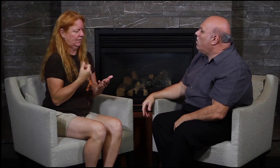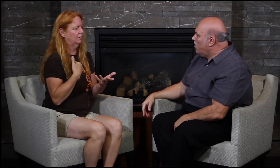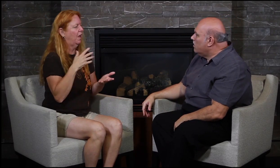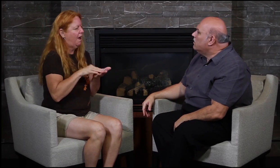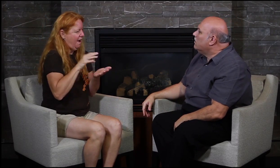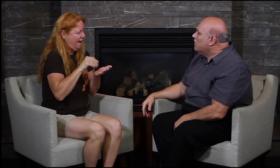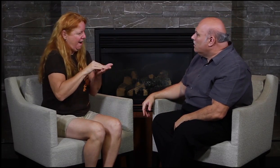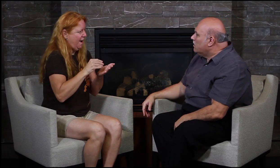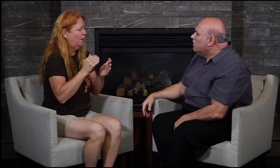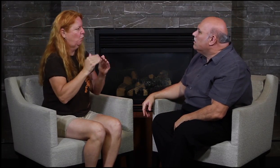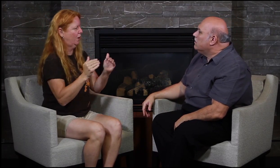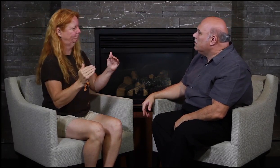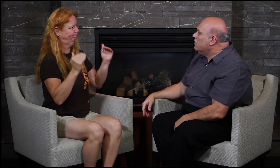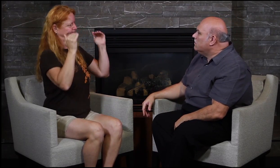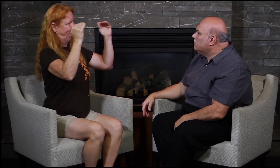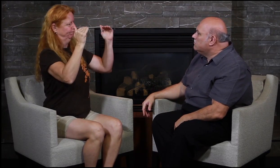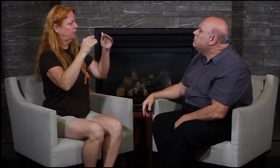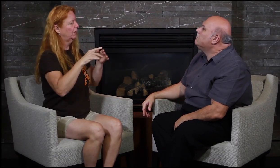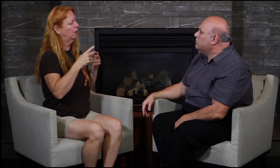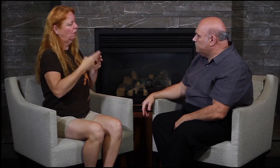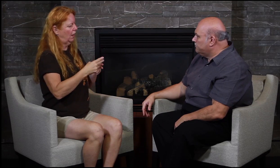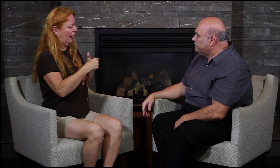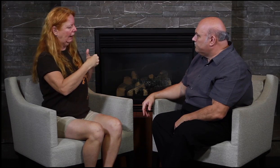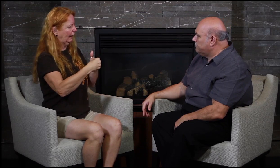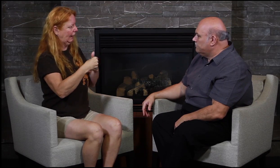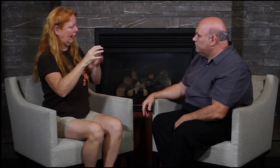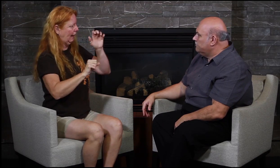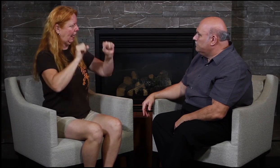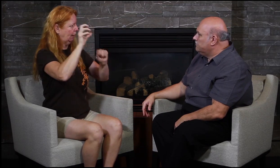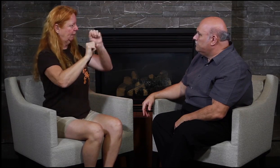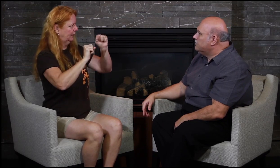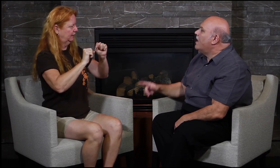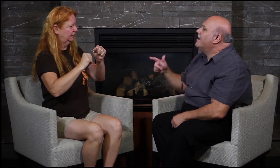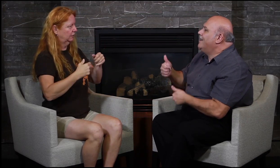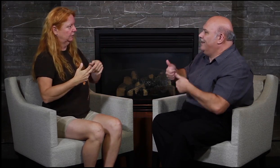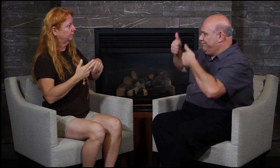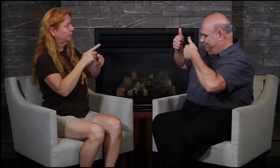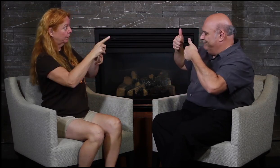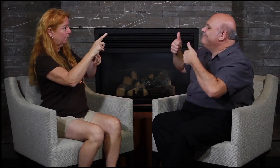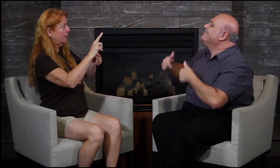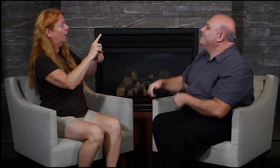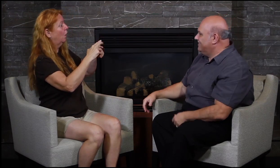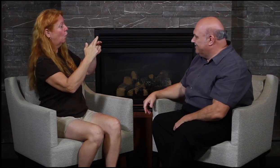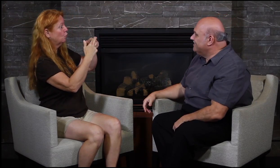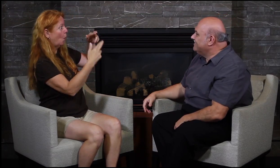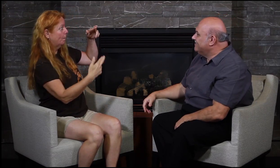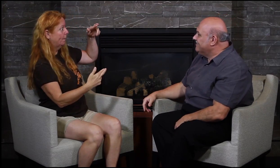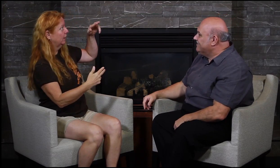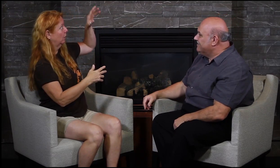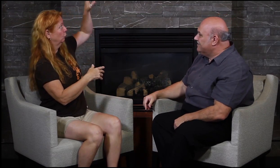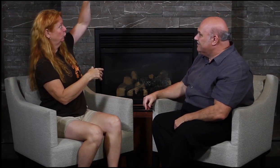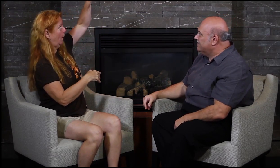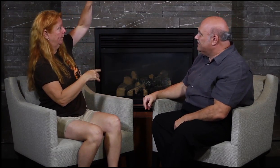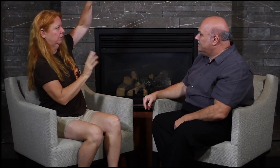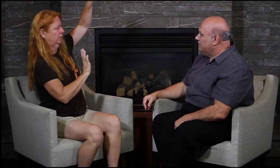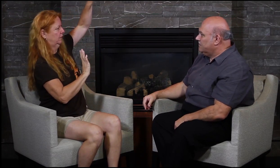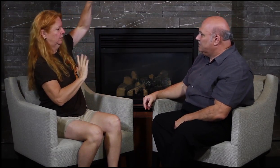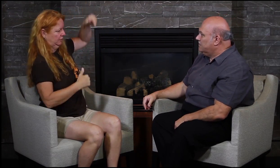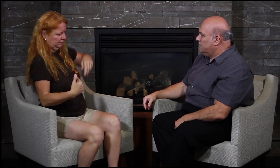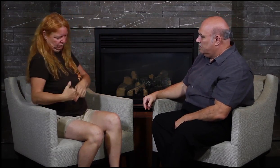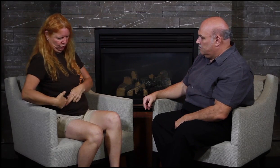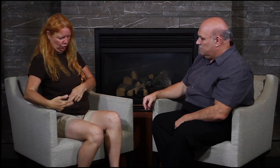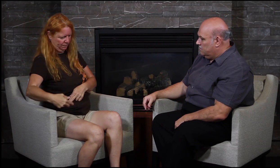with a rope around my waist. It was